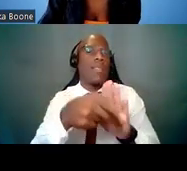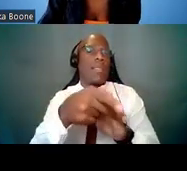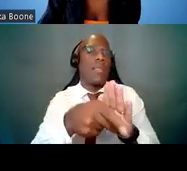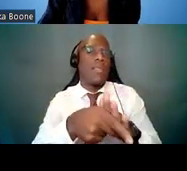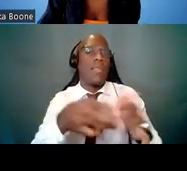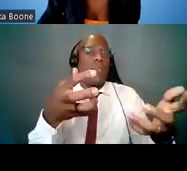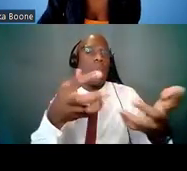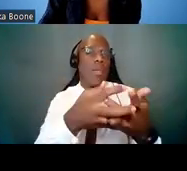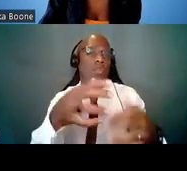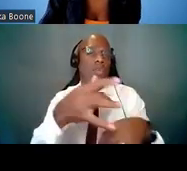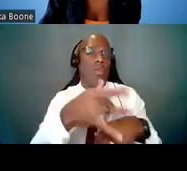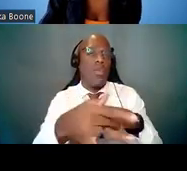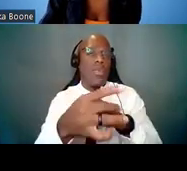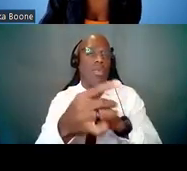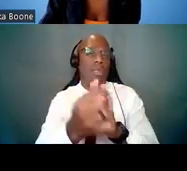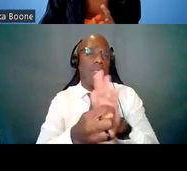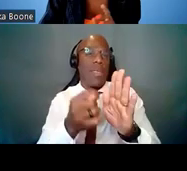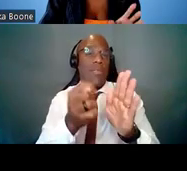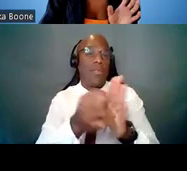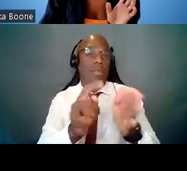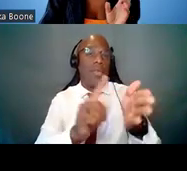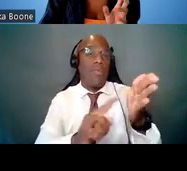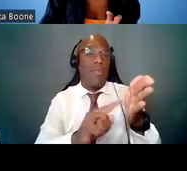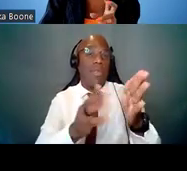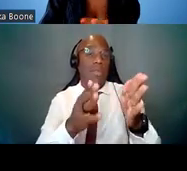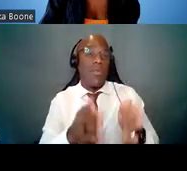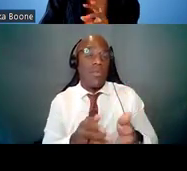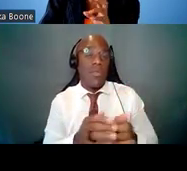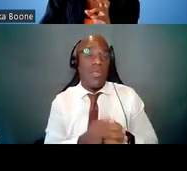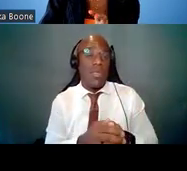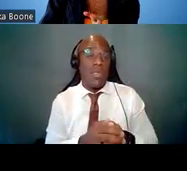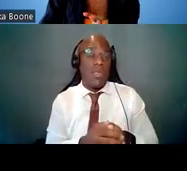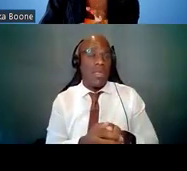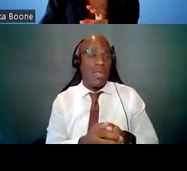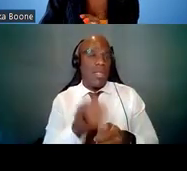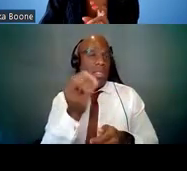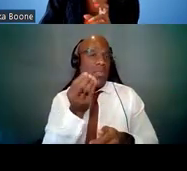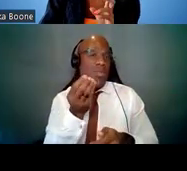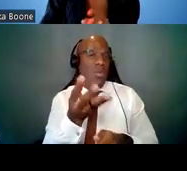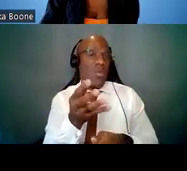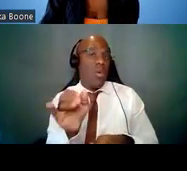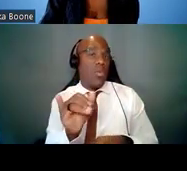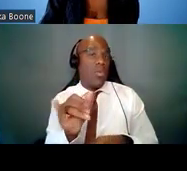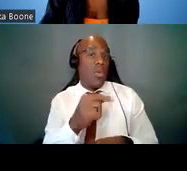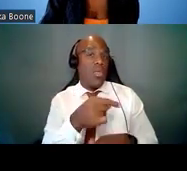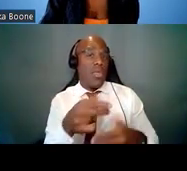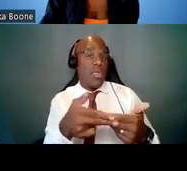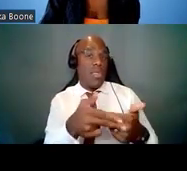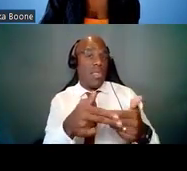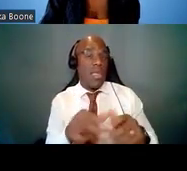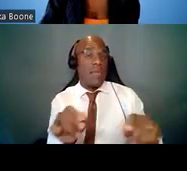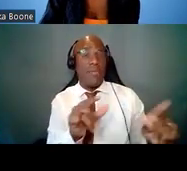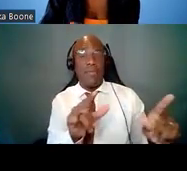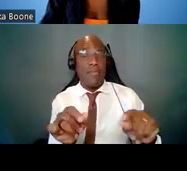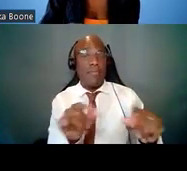And I do want to take a moment to say that this slide deck is available to all attendees as a part of the Research